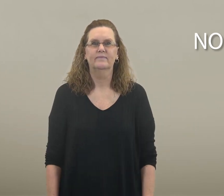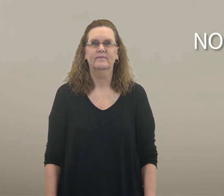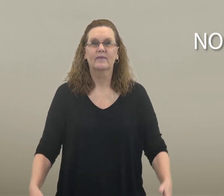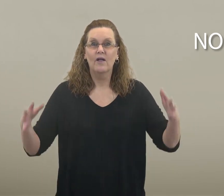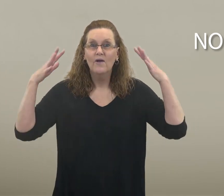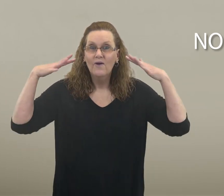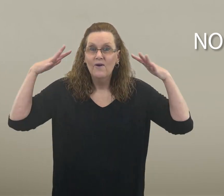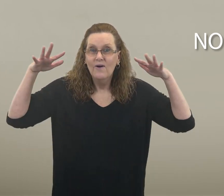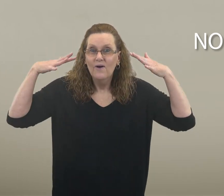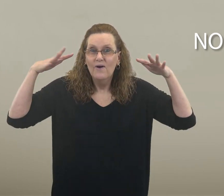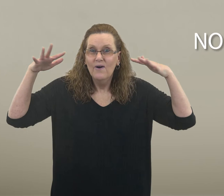noisy